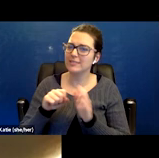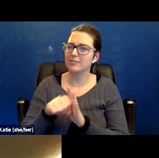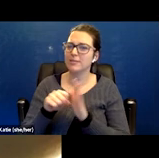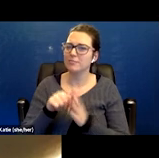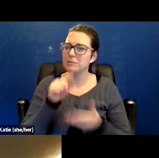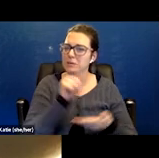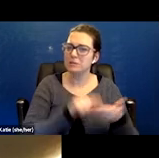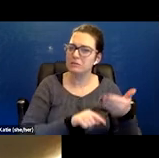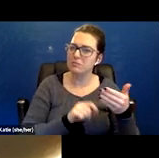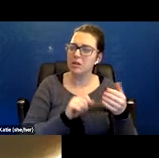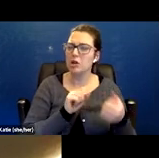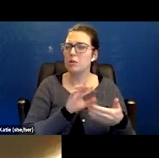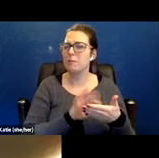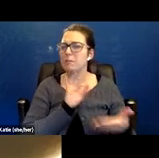or possibly equal a listing?